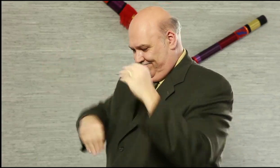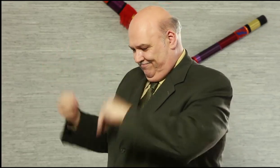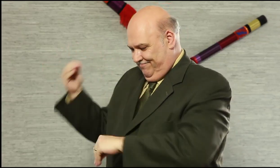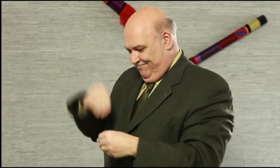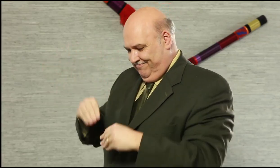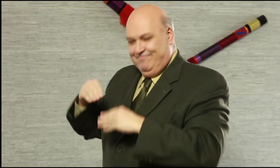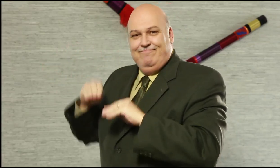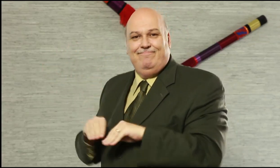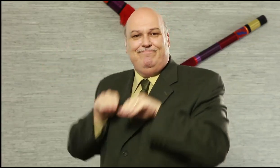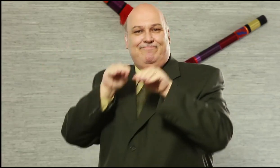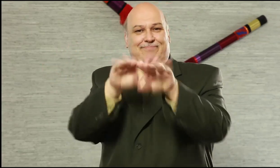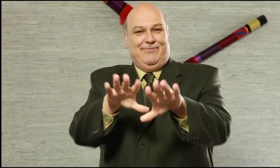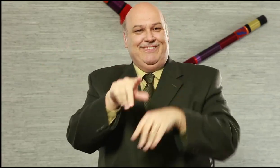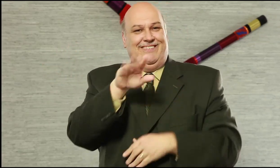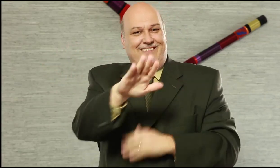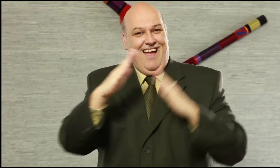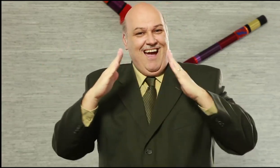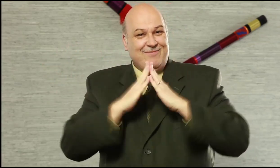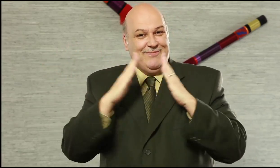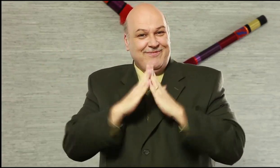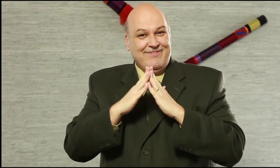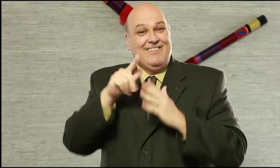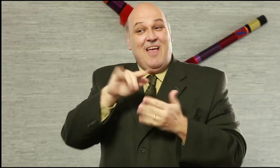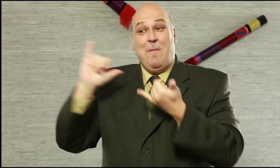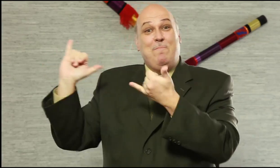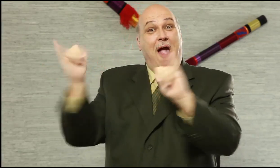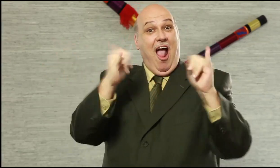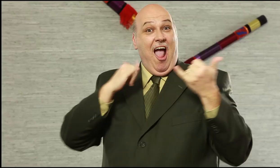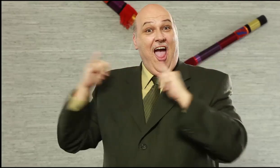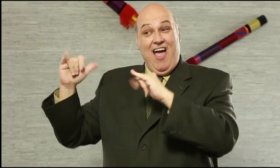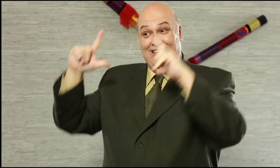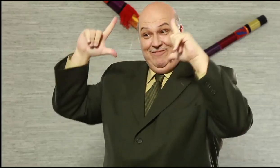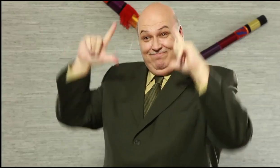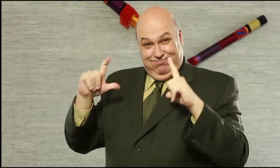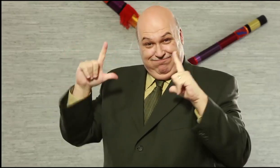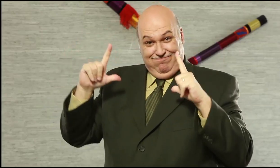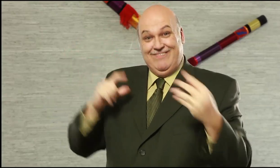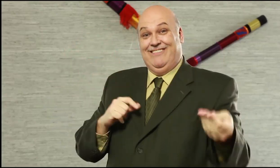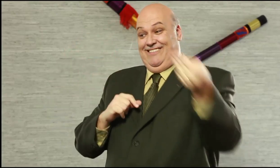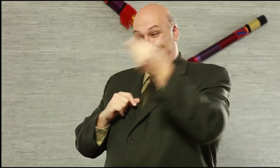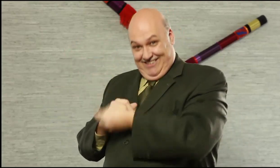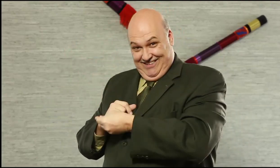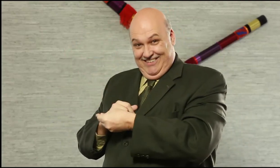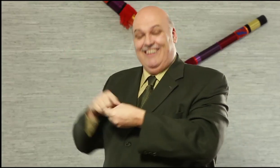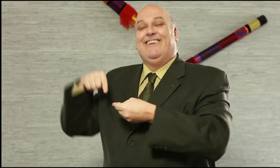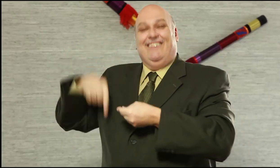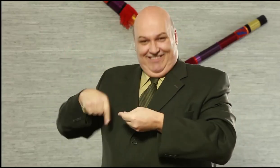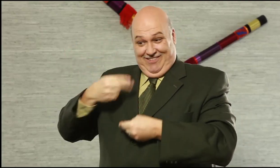get the DeafWaves party package, send email using